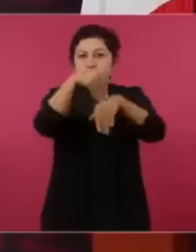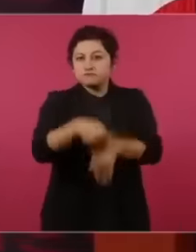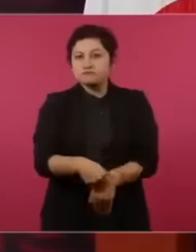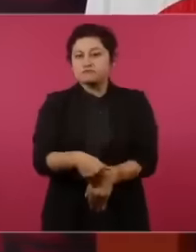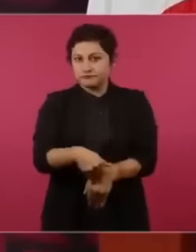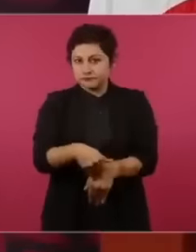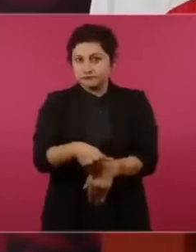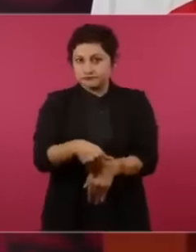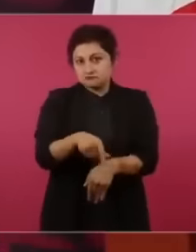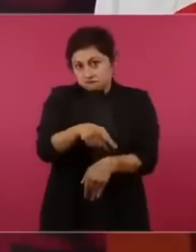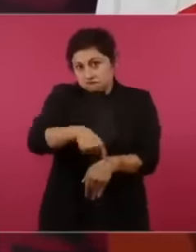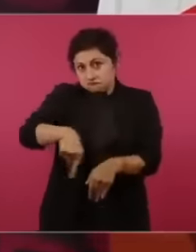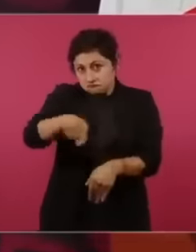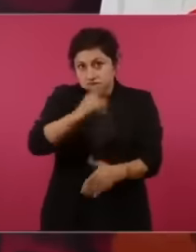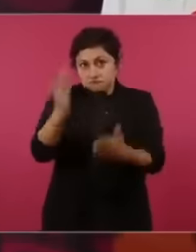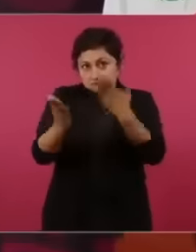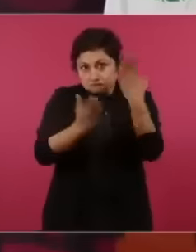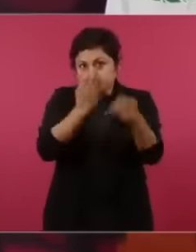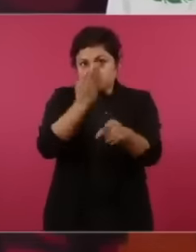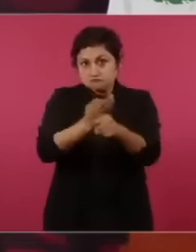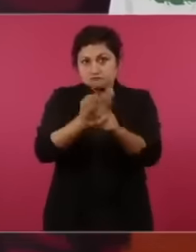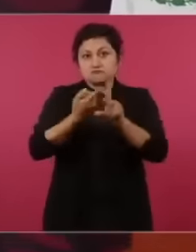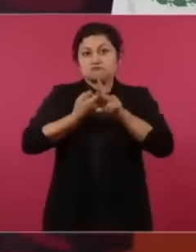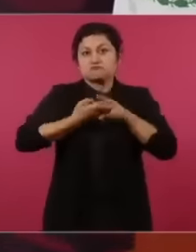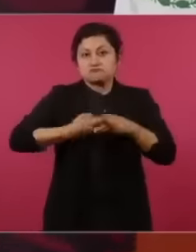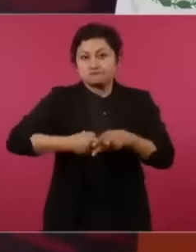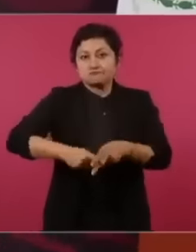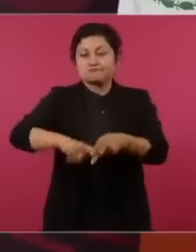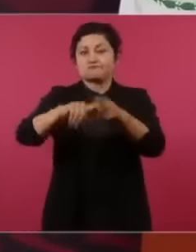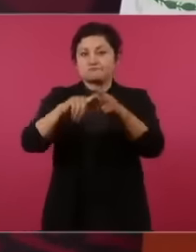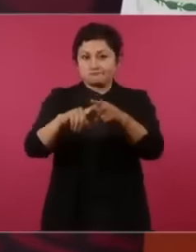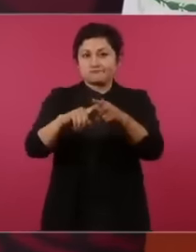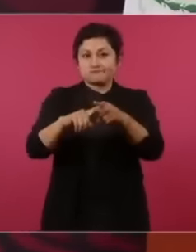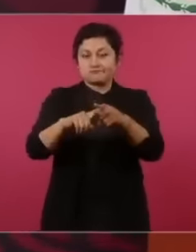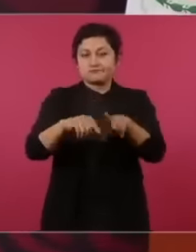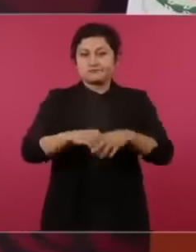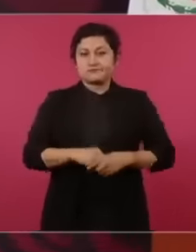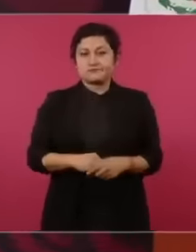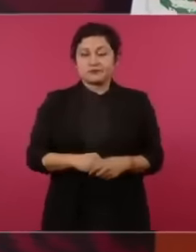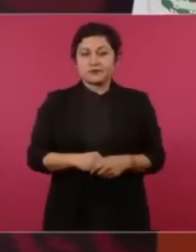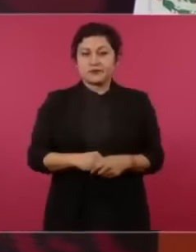, he is full of